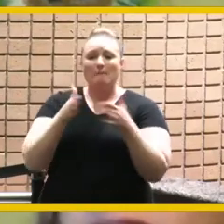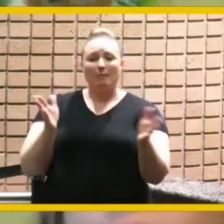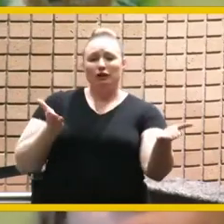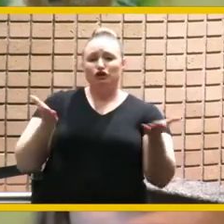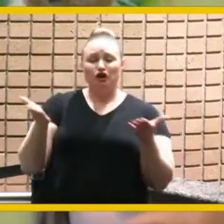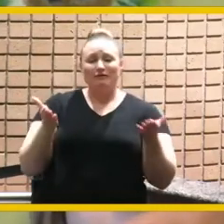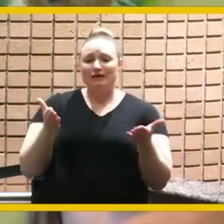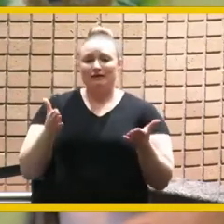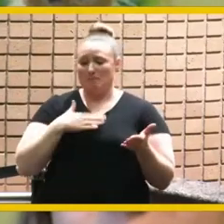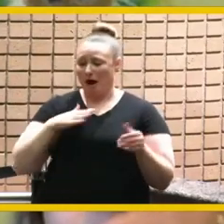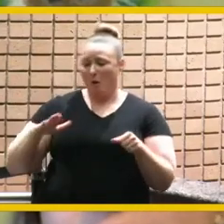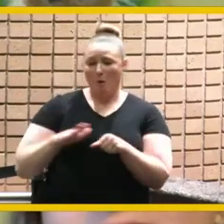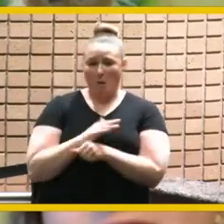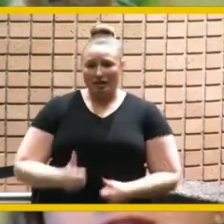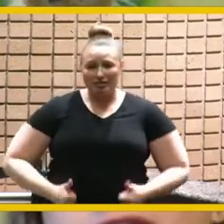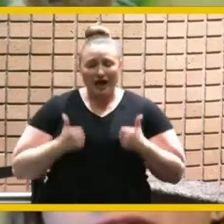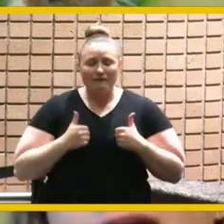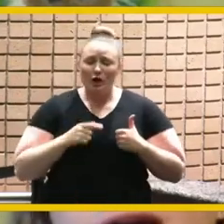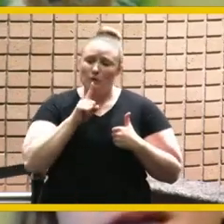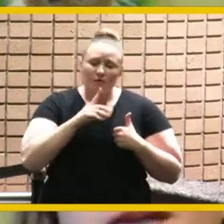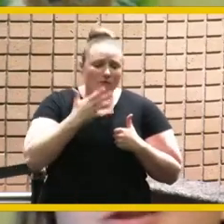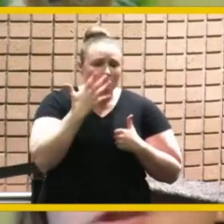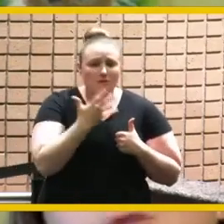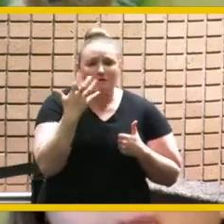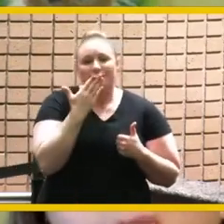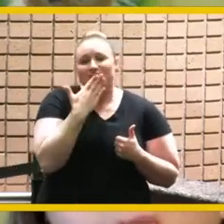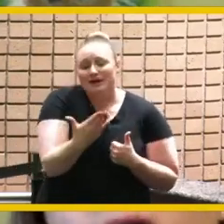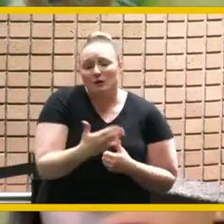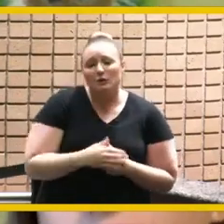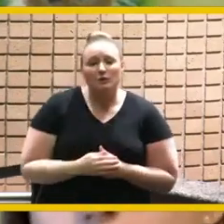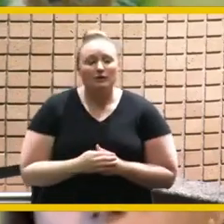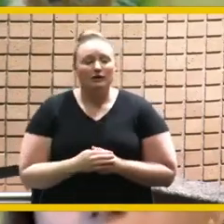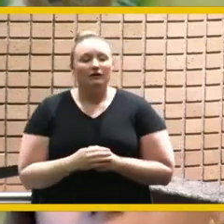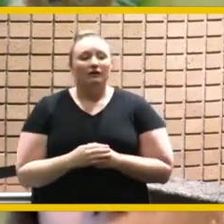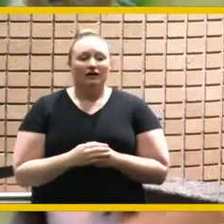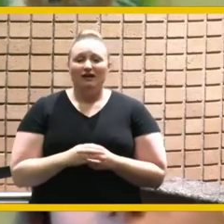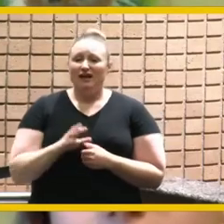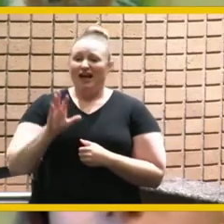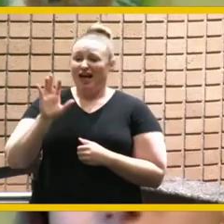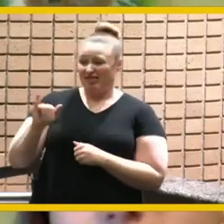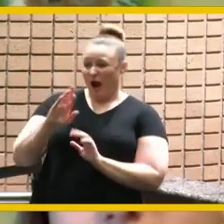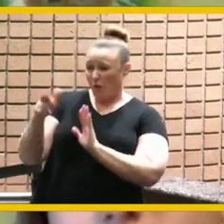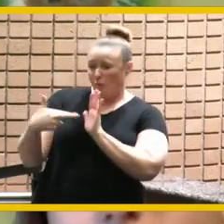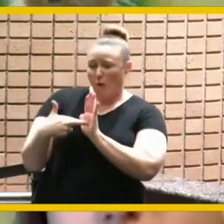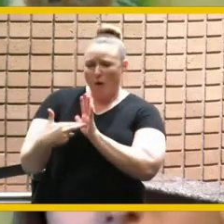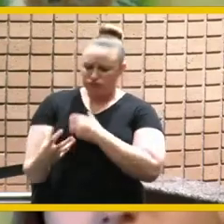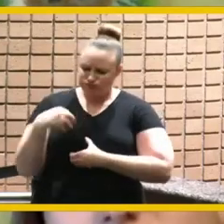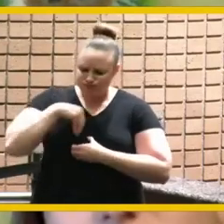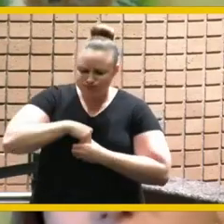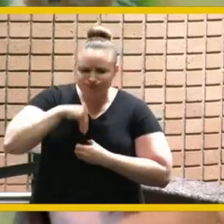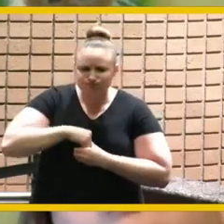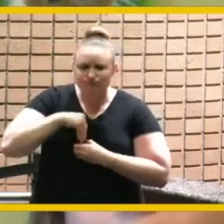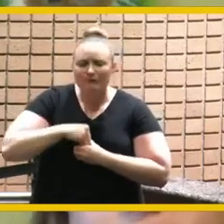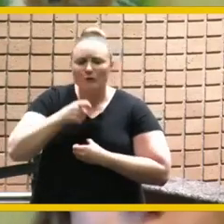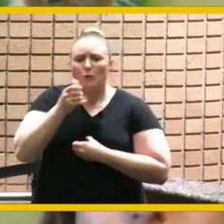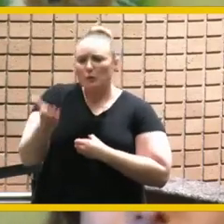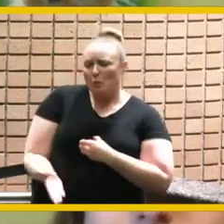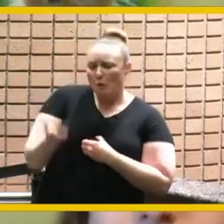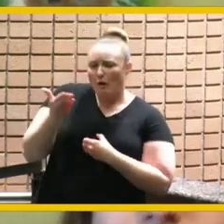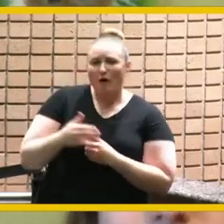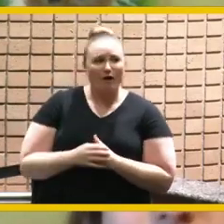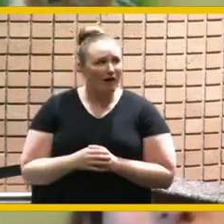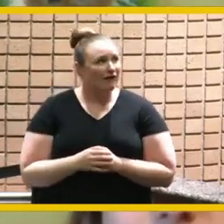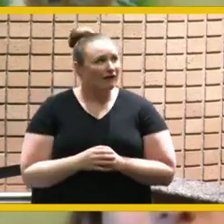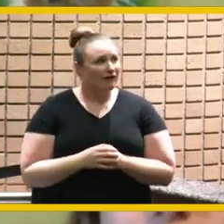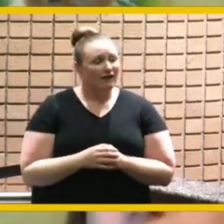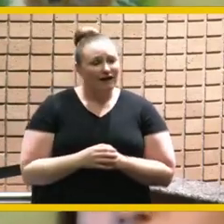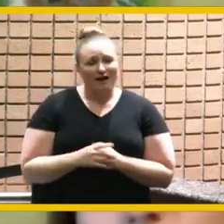thankful for that because that is such a huge part of who you are and i am just so happy to have you